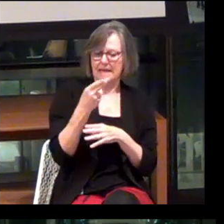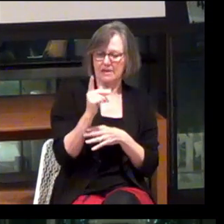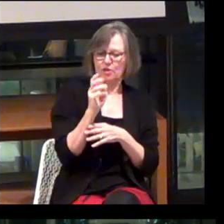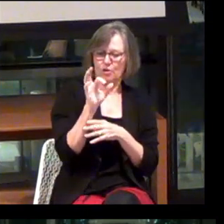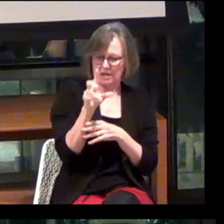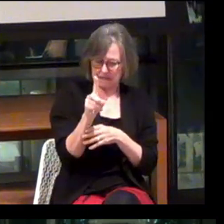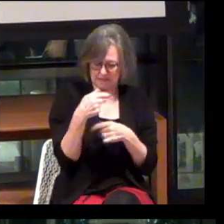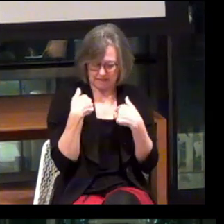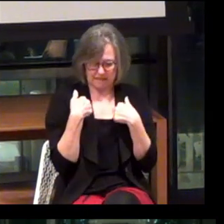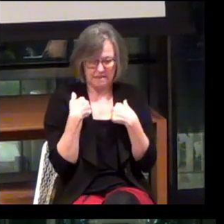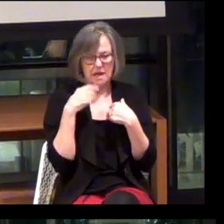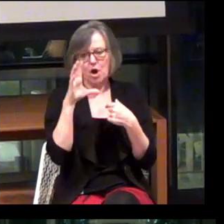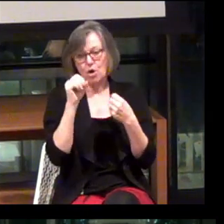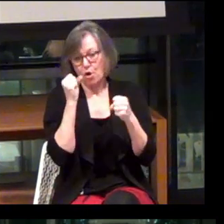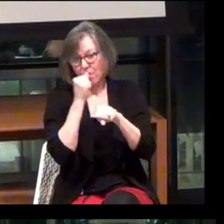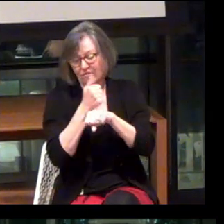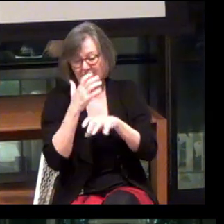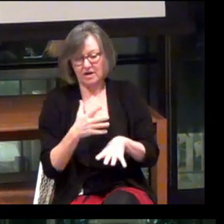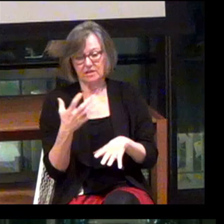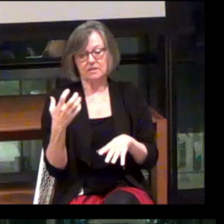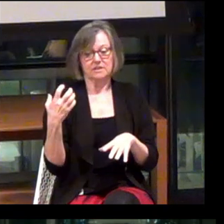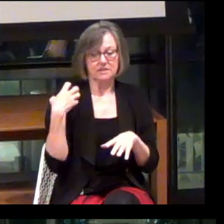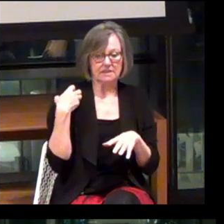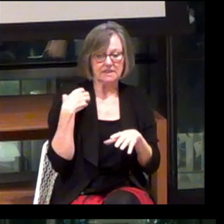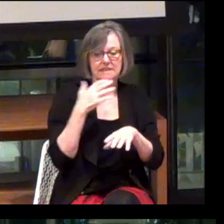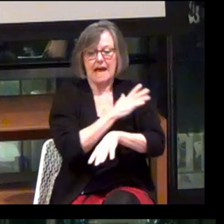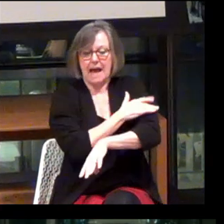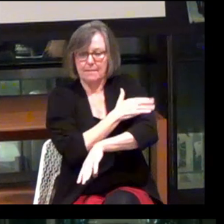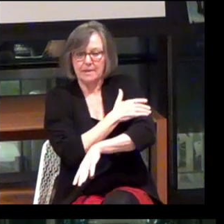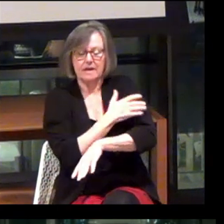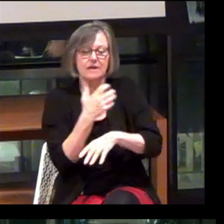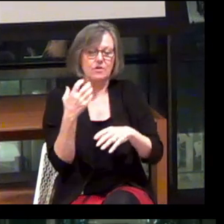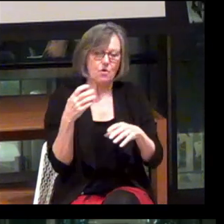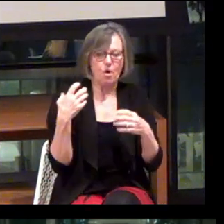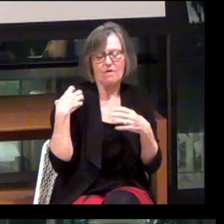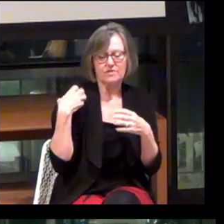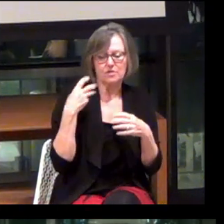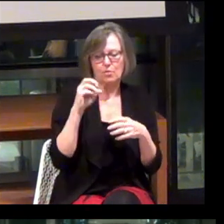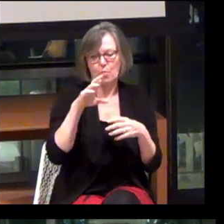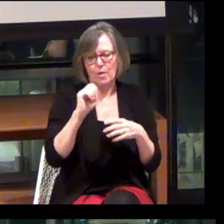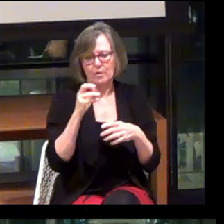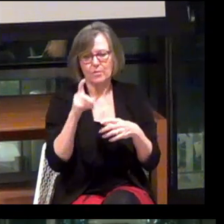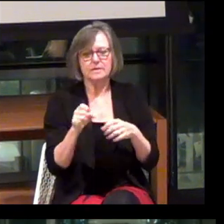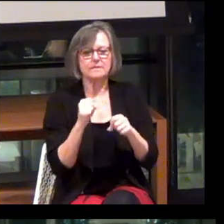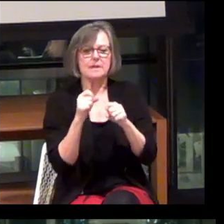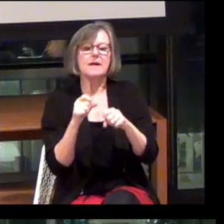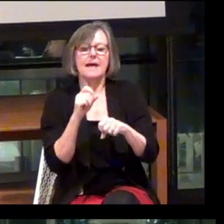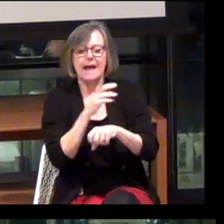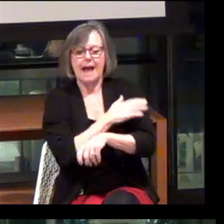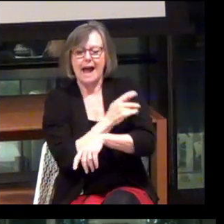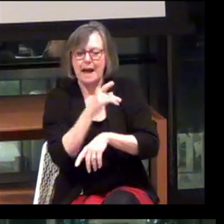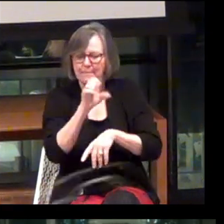I'm the co-founder and chief haptic officer of Wear.Works. Haptic means touch, in case you don't know.